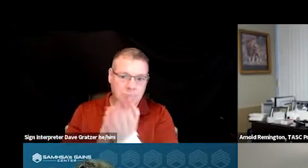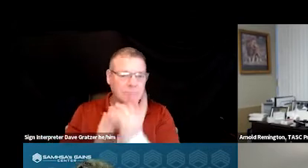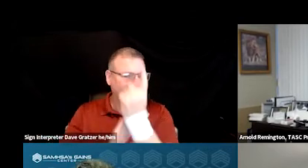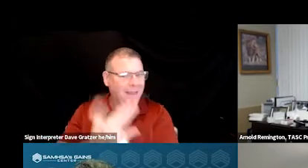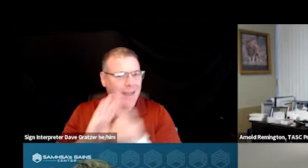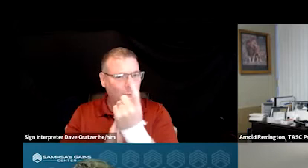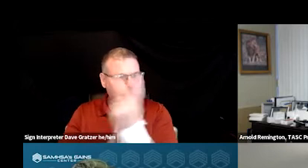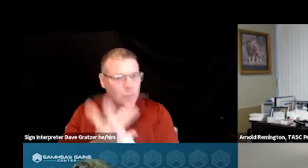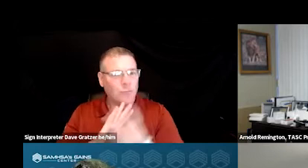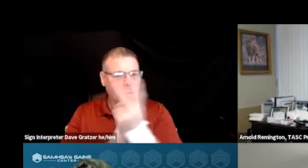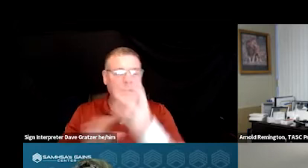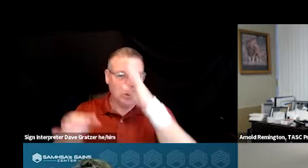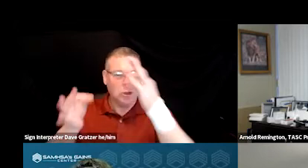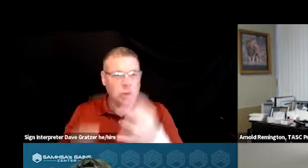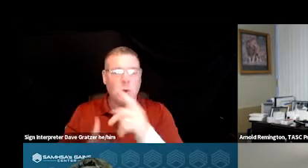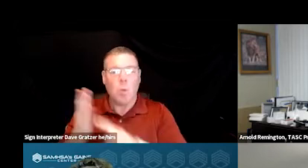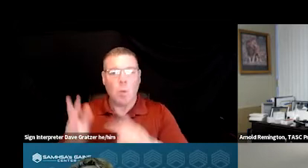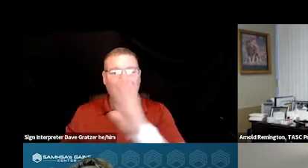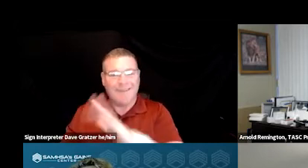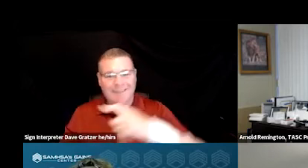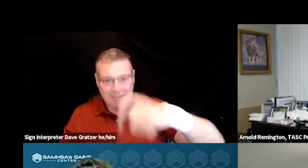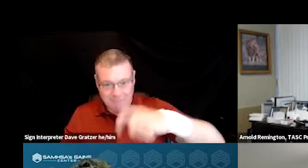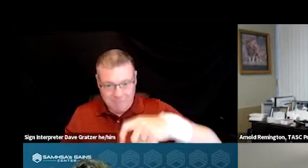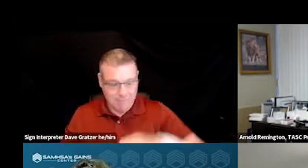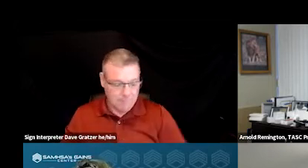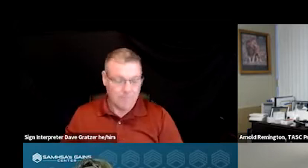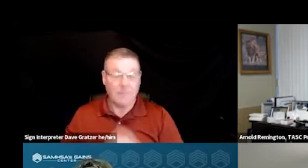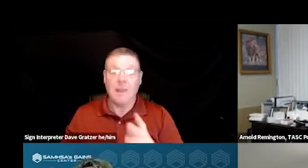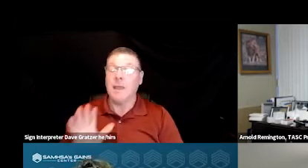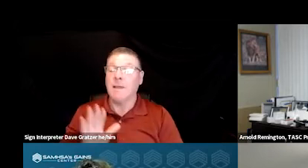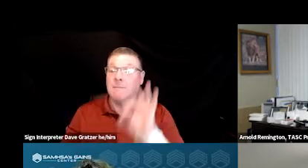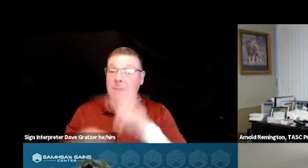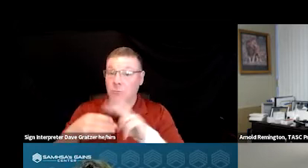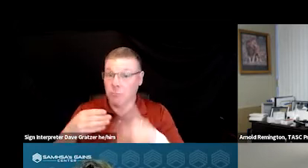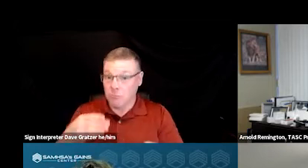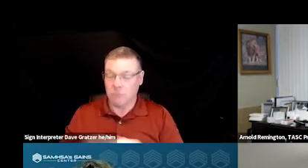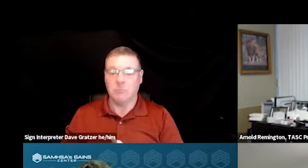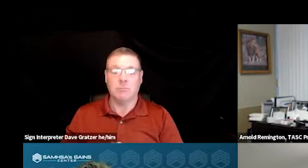determine what was going on and what the needs were. What we found is that we were able